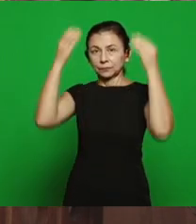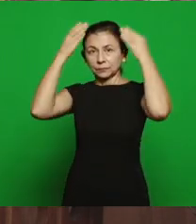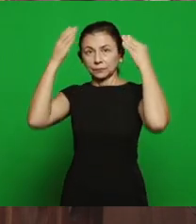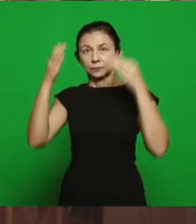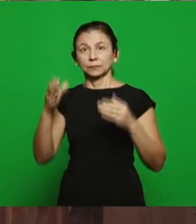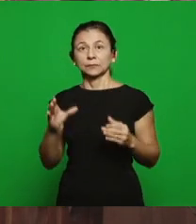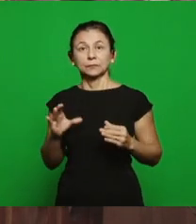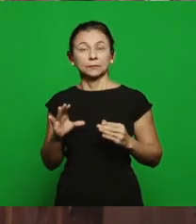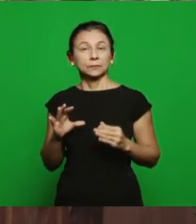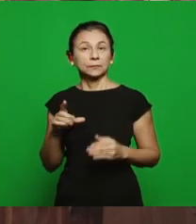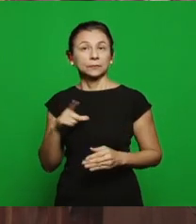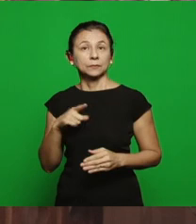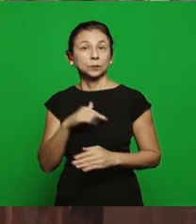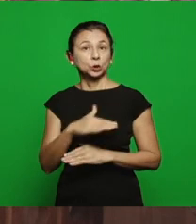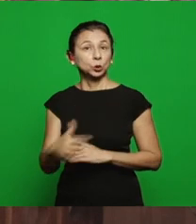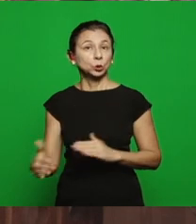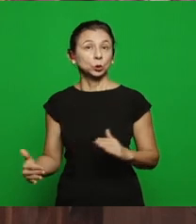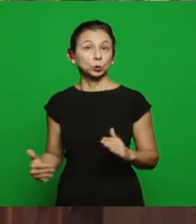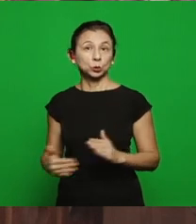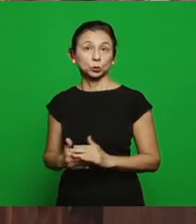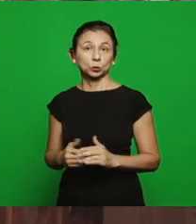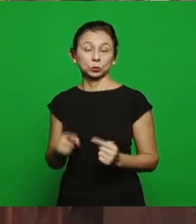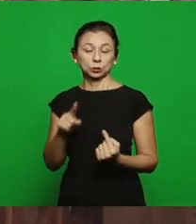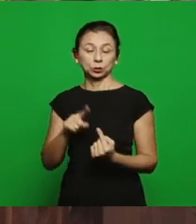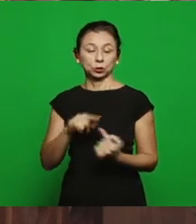the world has everything, the enemy has everything